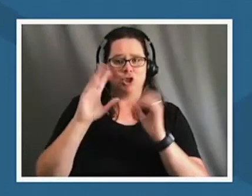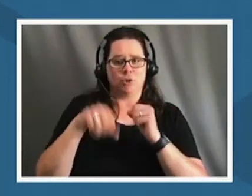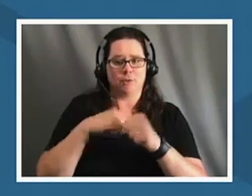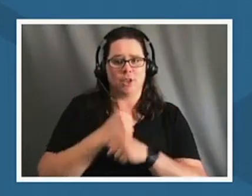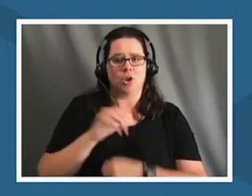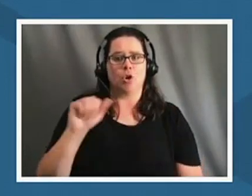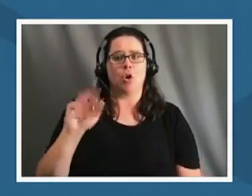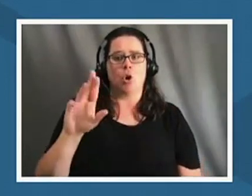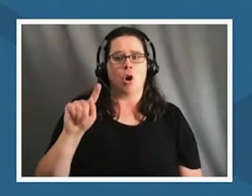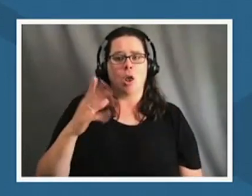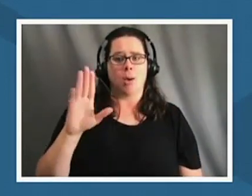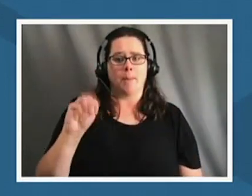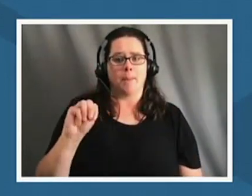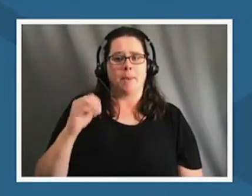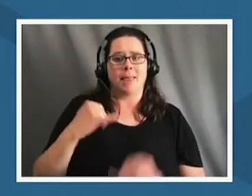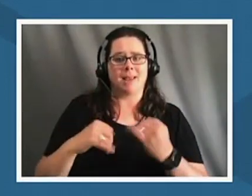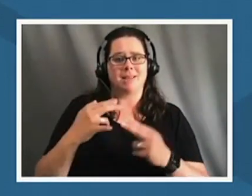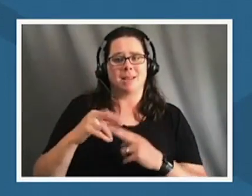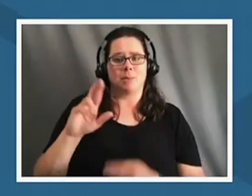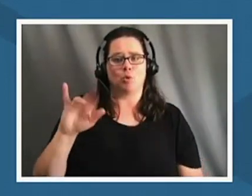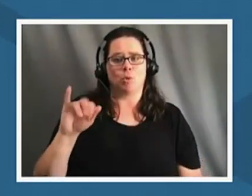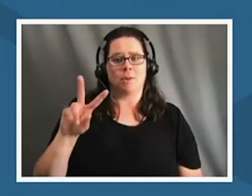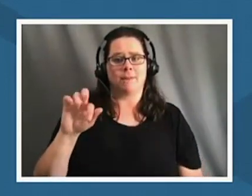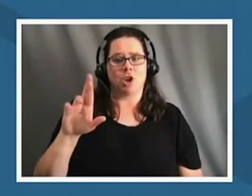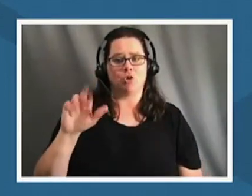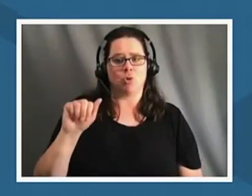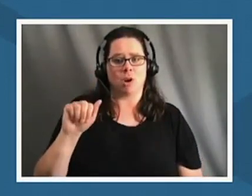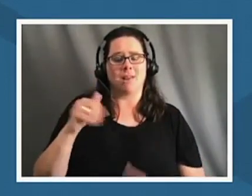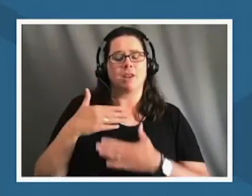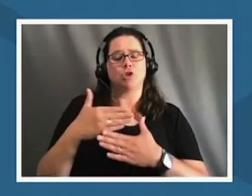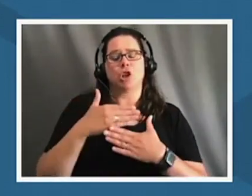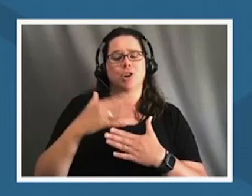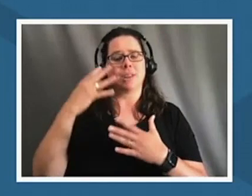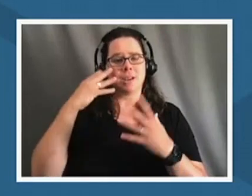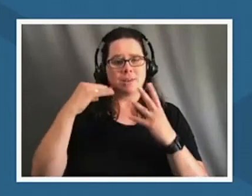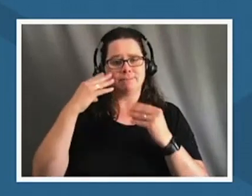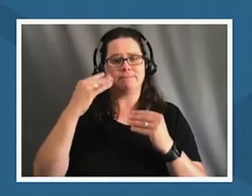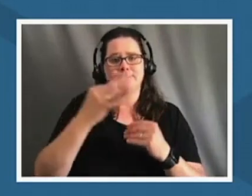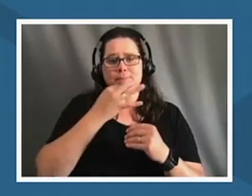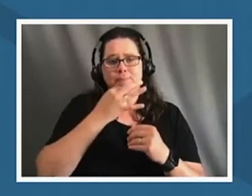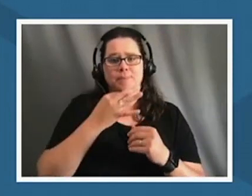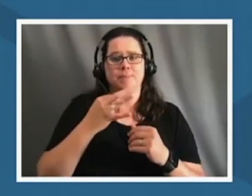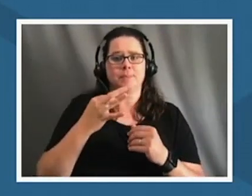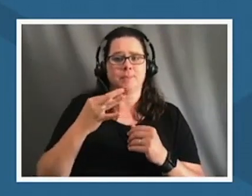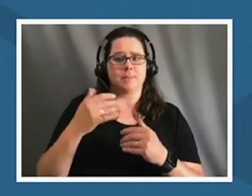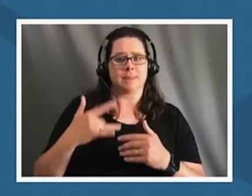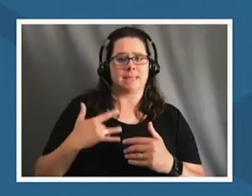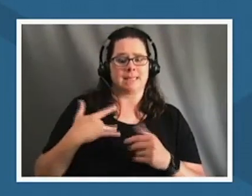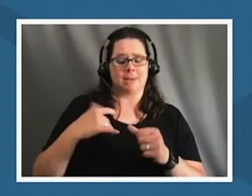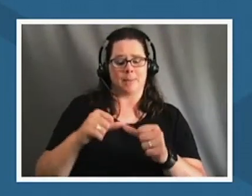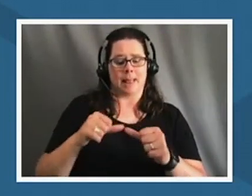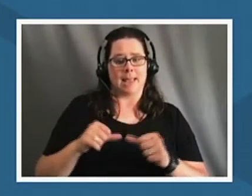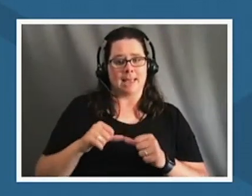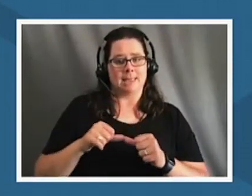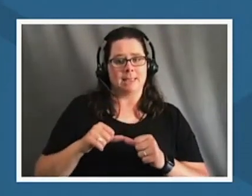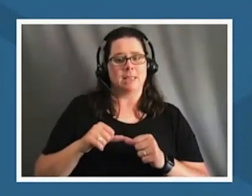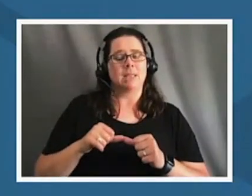throughout this session they will share their expertise and insights on how a